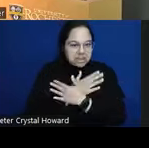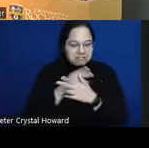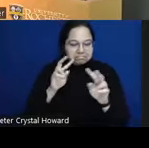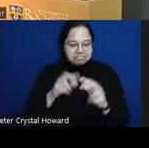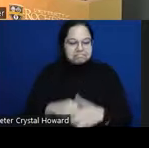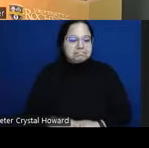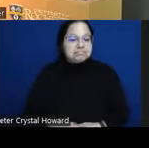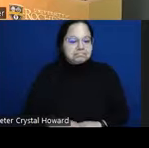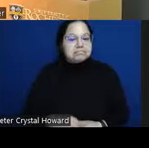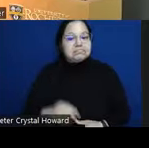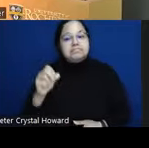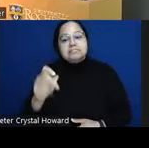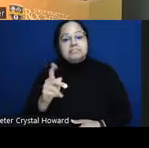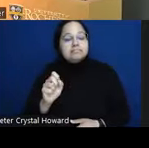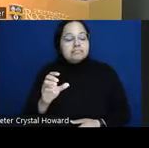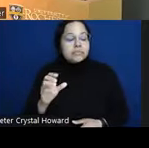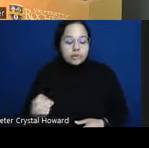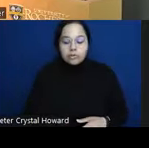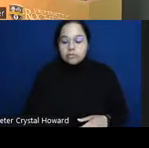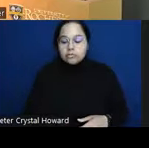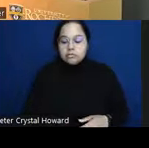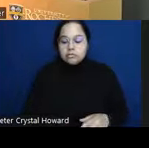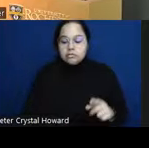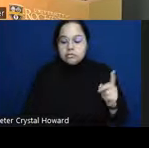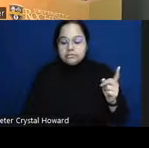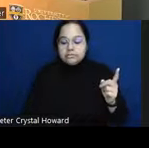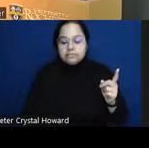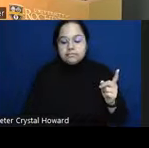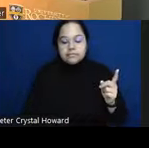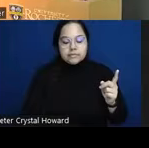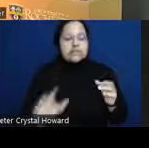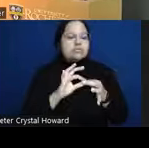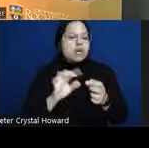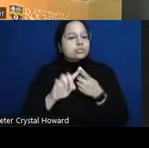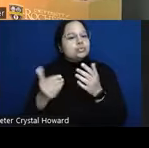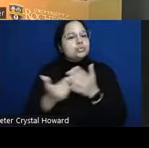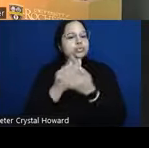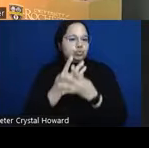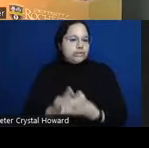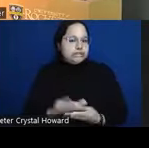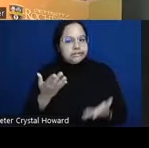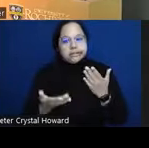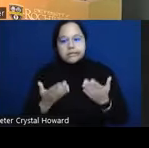a blood test it could be uh a uh machine learning algorithm that we use in the e-record and we want